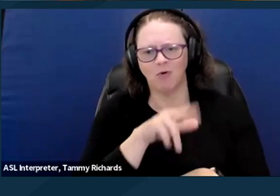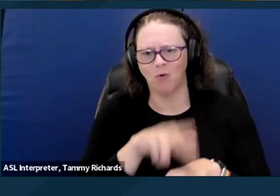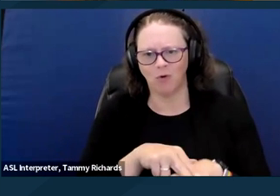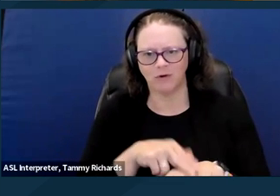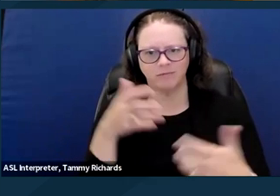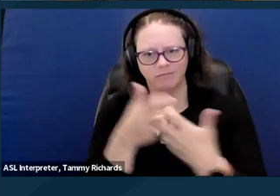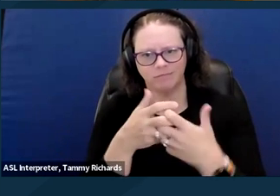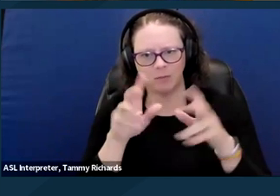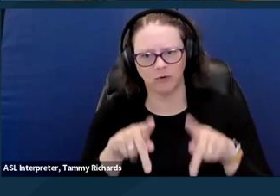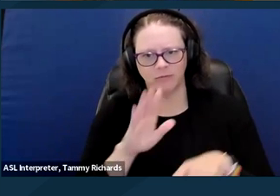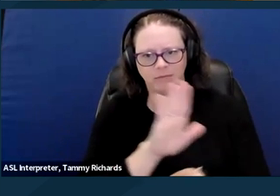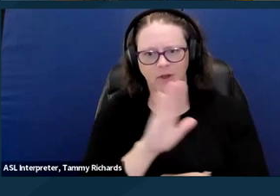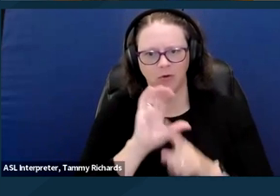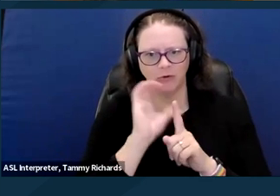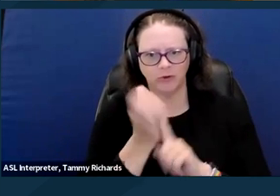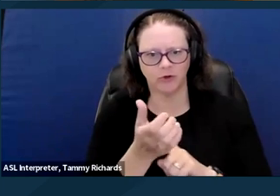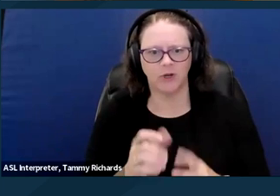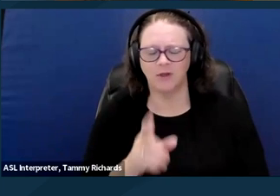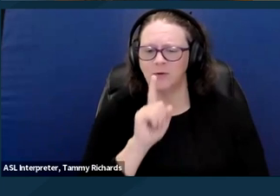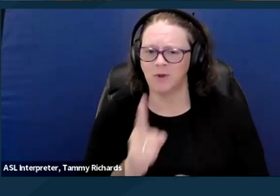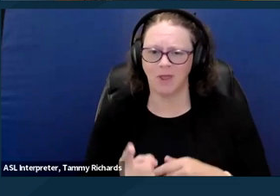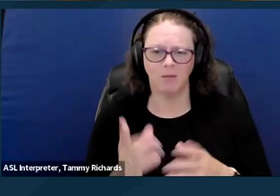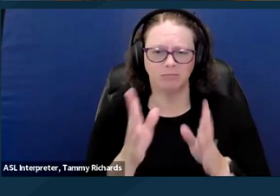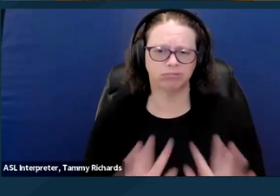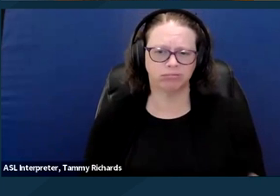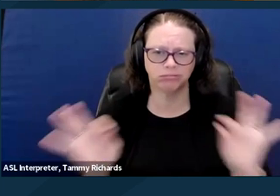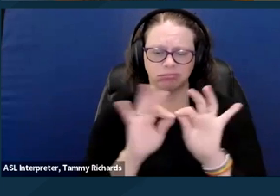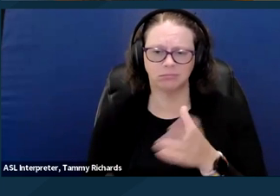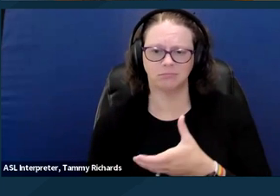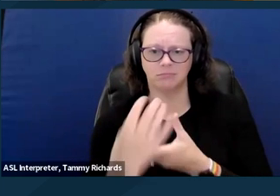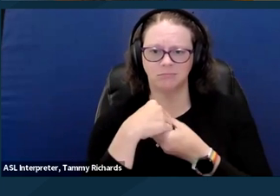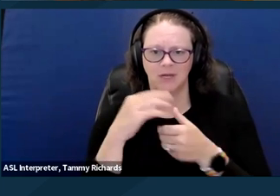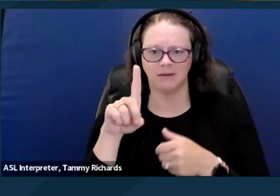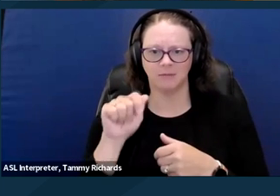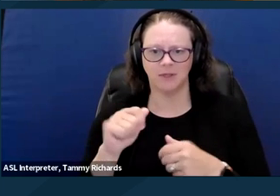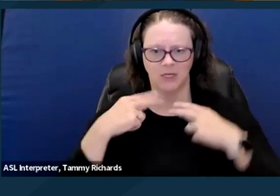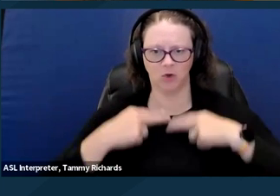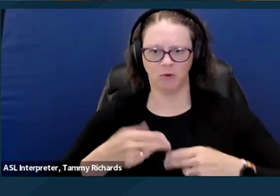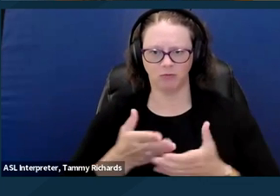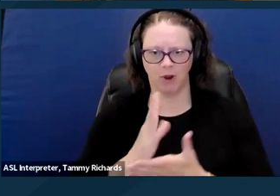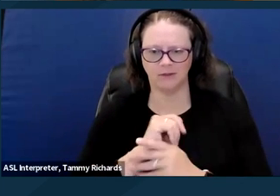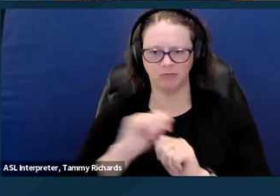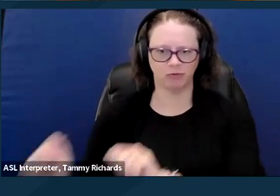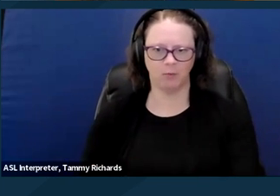in incorporating into the Disability Human Rights Framework as it pairs with the right to adequate housing